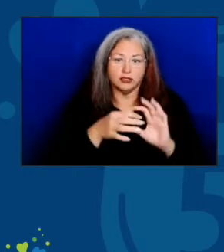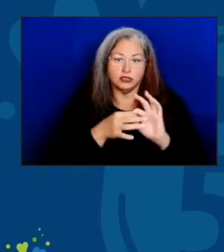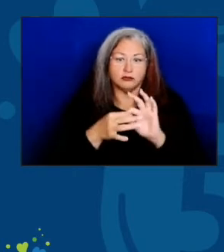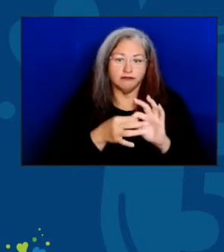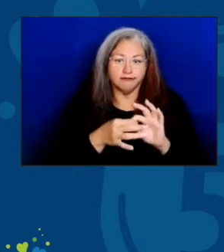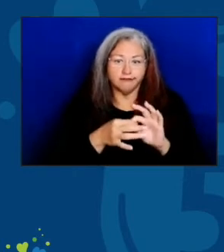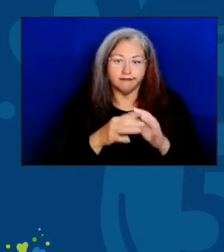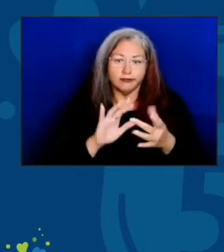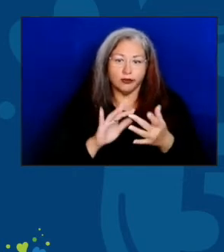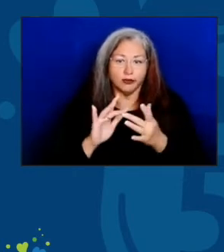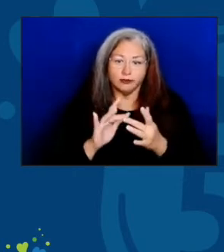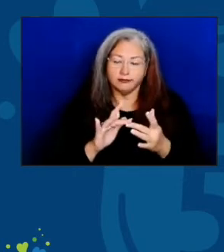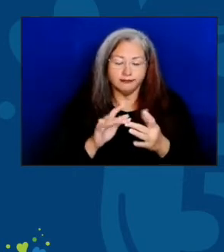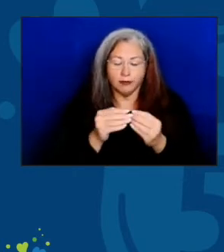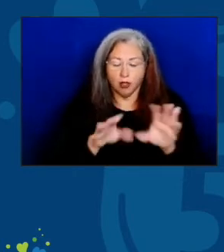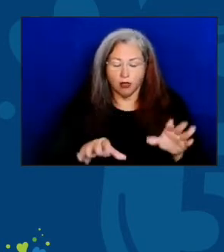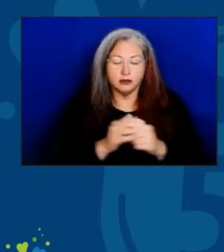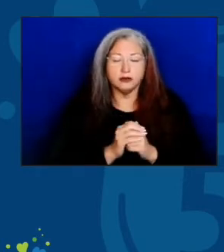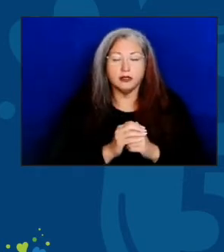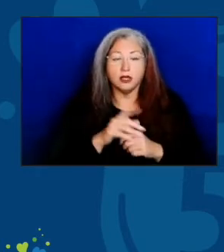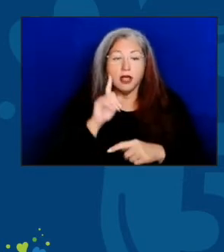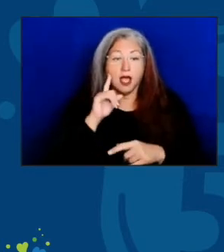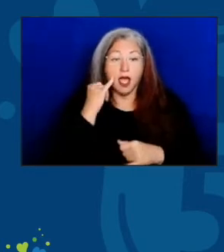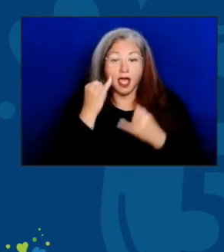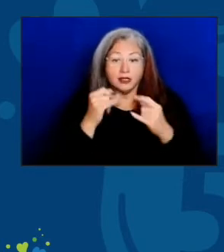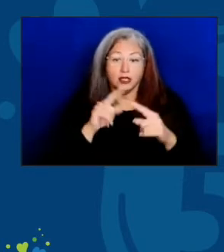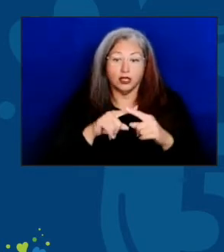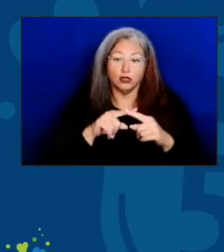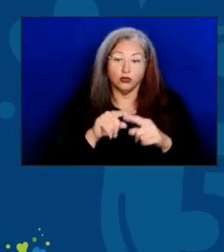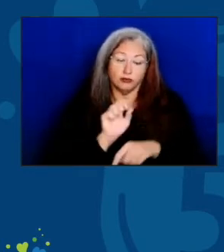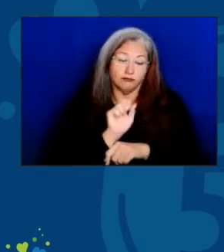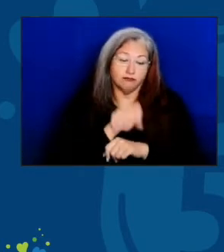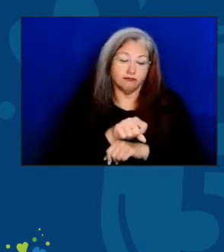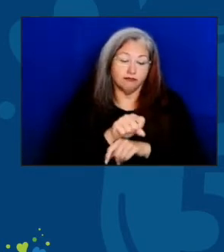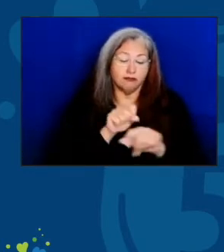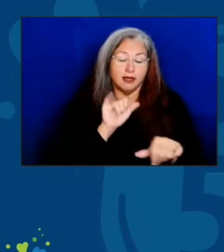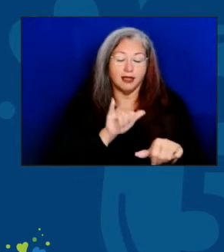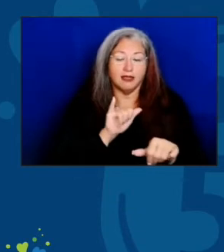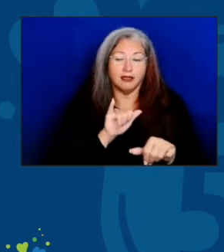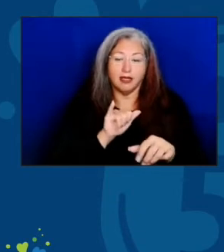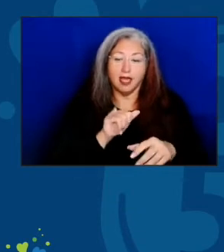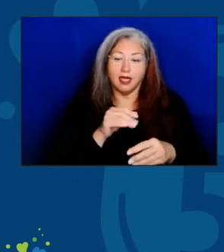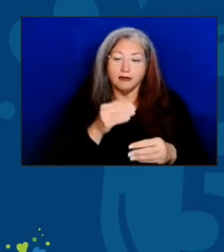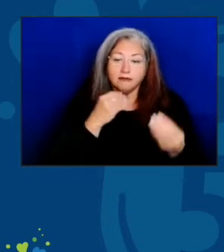The idea of combating social isolation through congregate meals was not just a good idea,